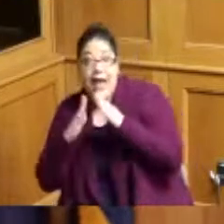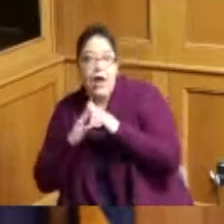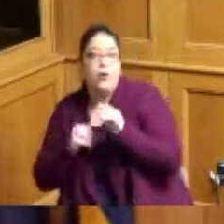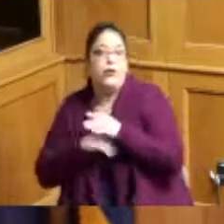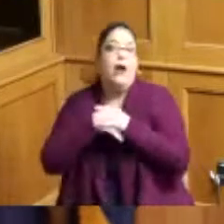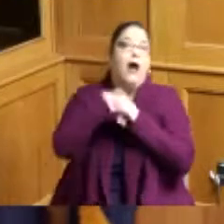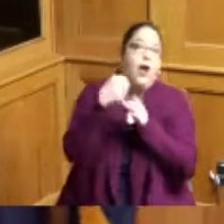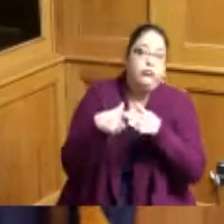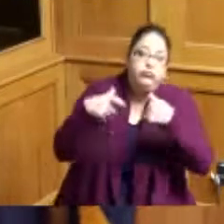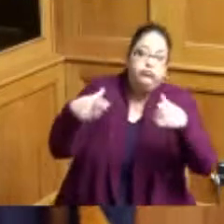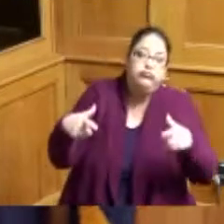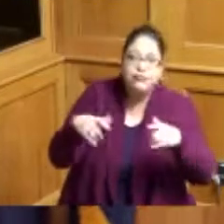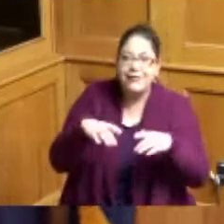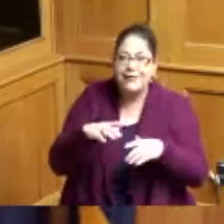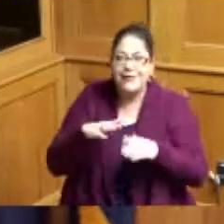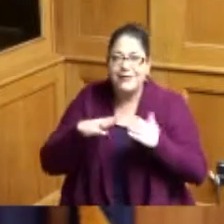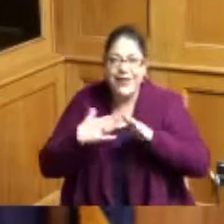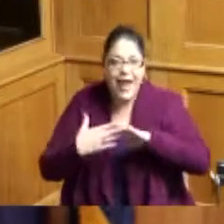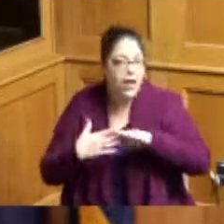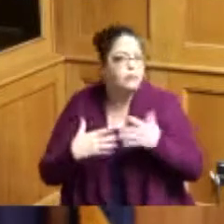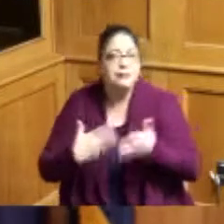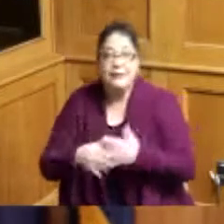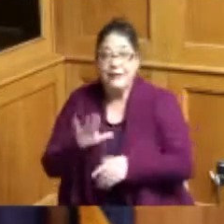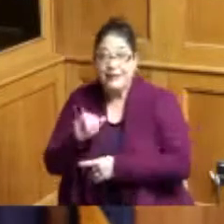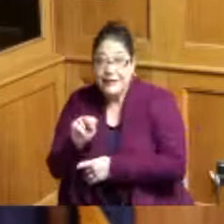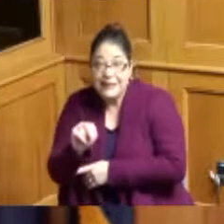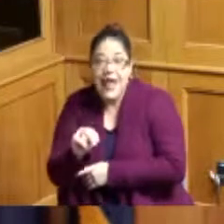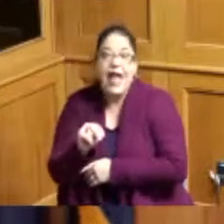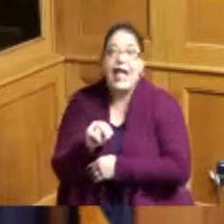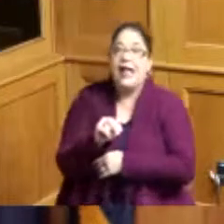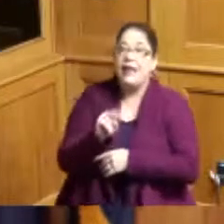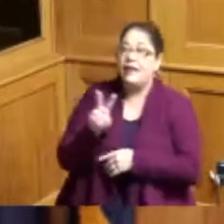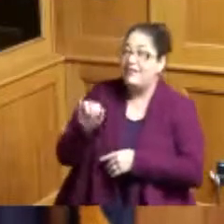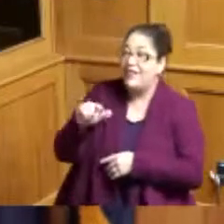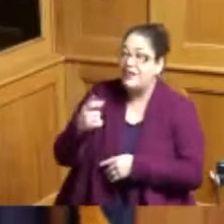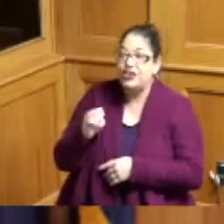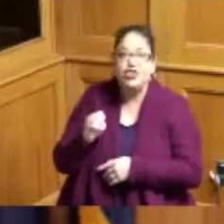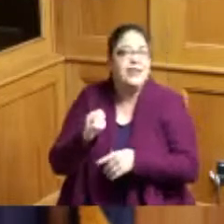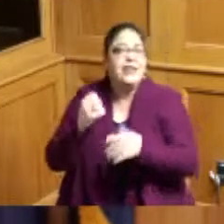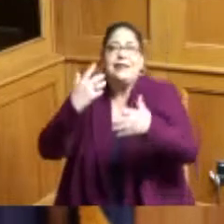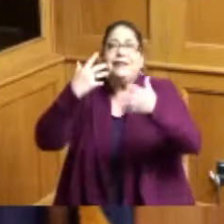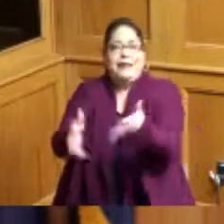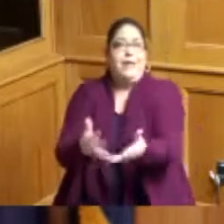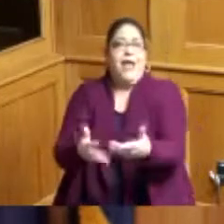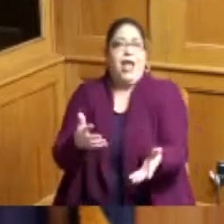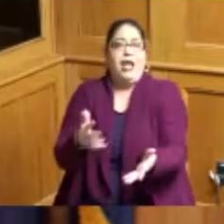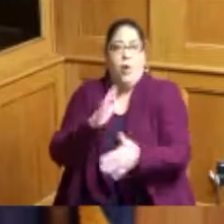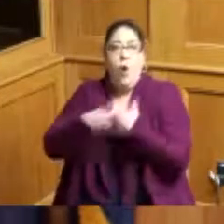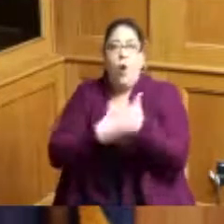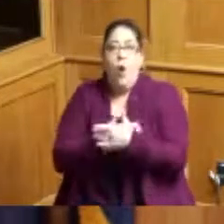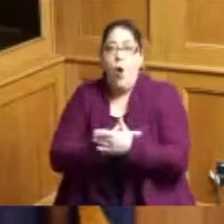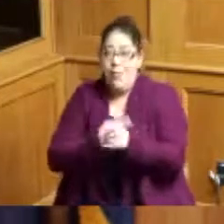matter if you were in Cincinnati or if you're in a village or a township we were all together and